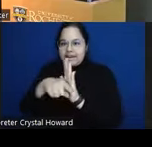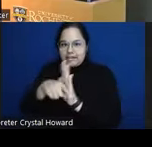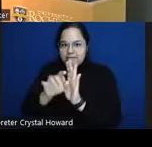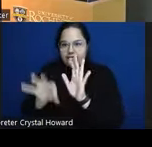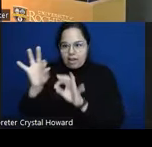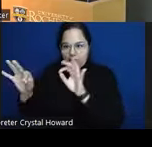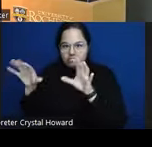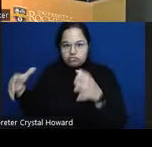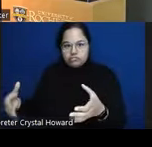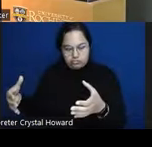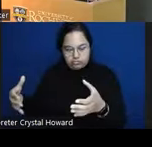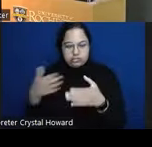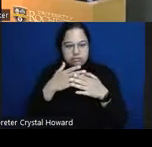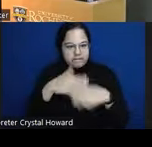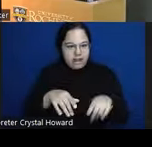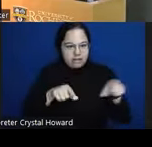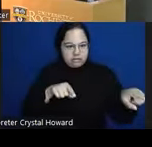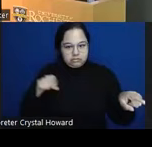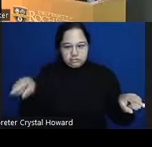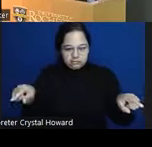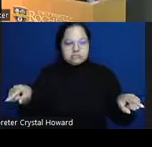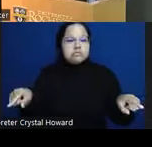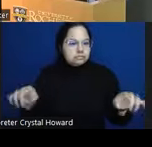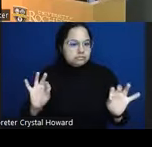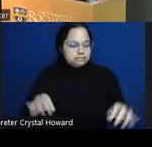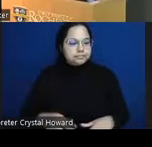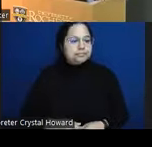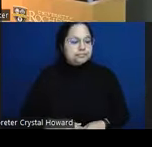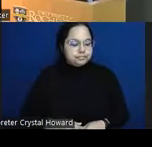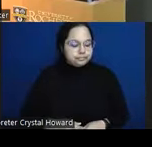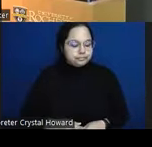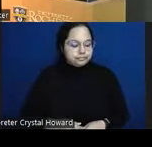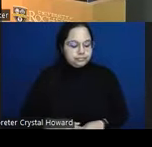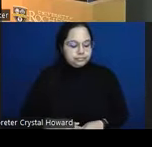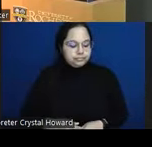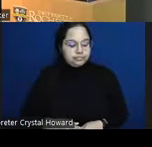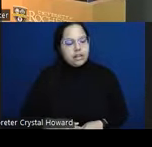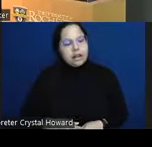we correctly label as safe okay uh if if you're a clinician sitting in the audience though those are